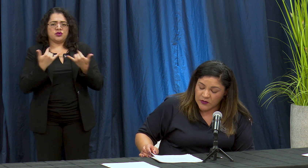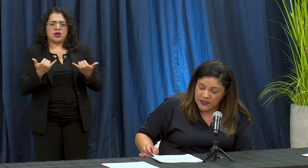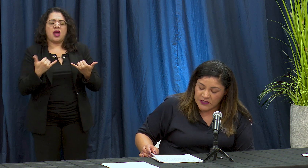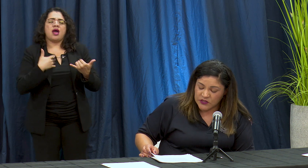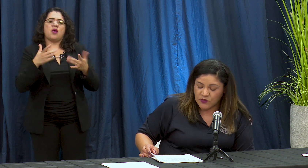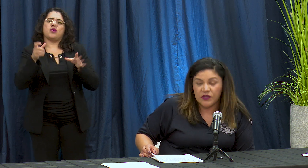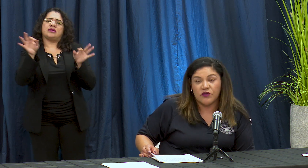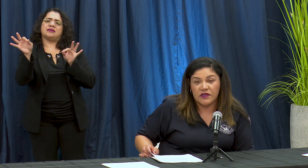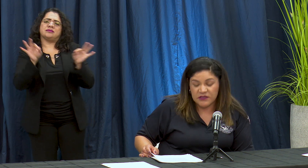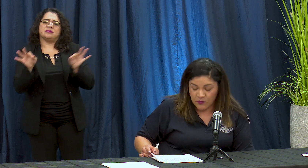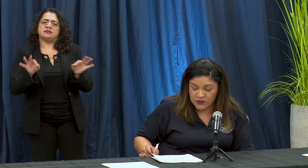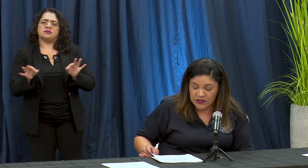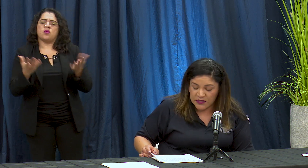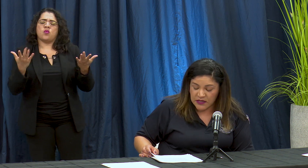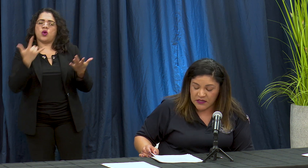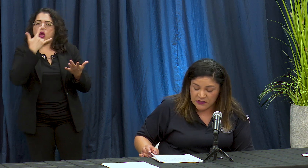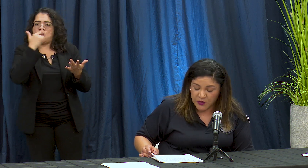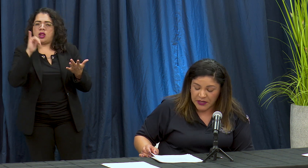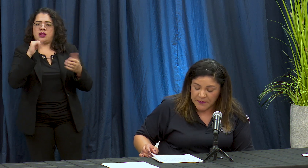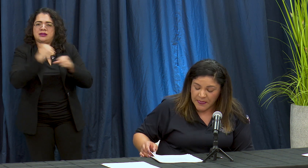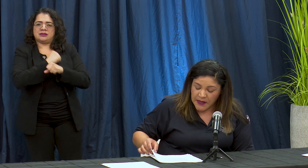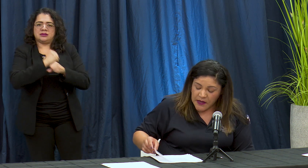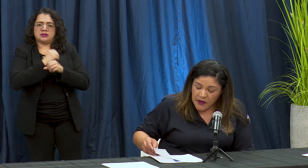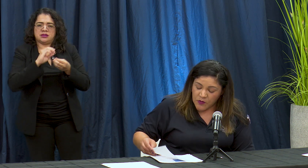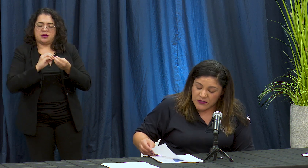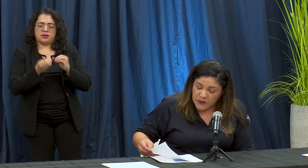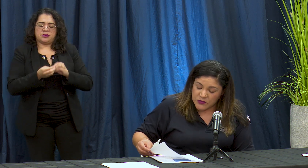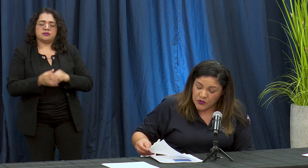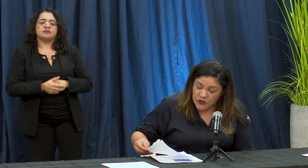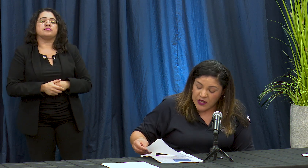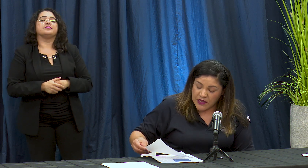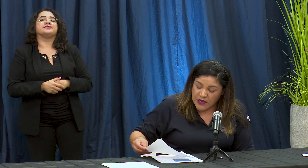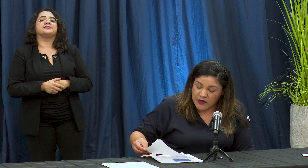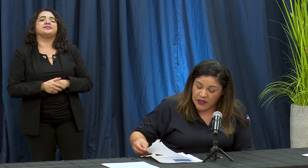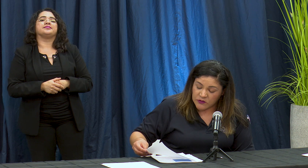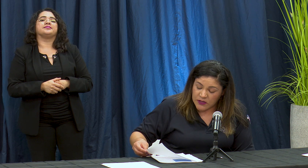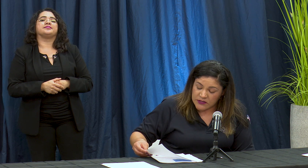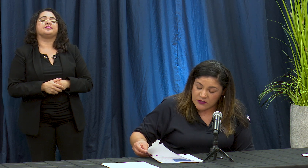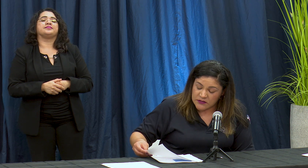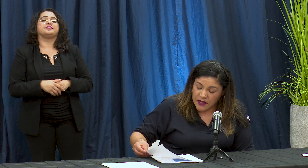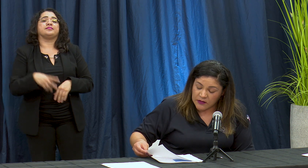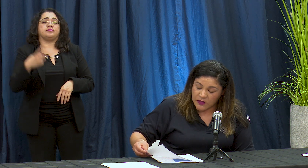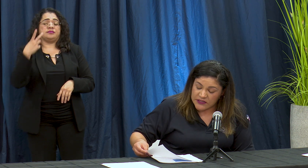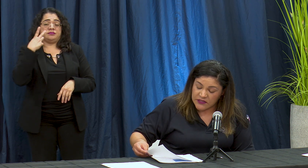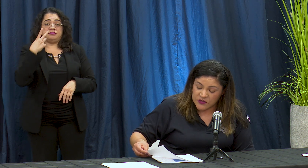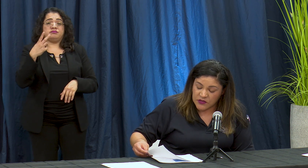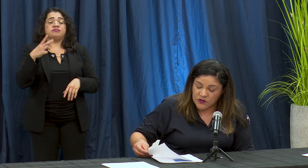actualización de donde esta MOS de Dez de comenzamos con una actualización de